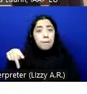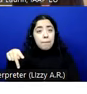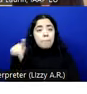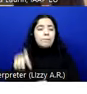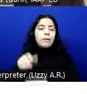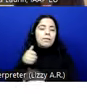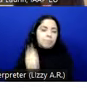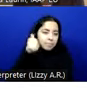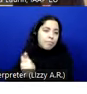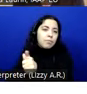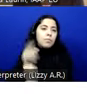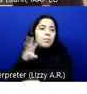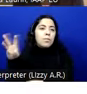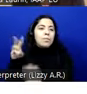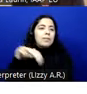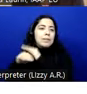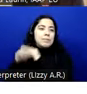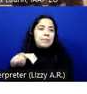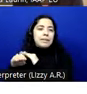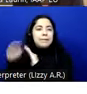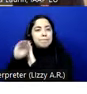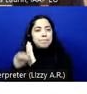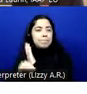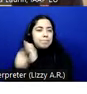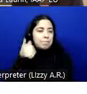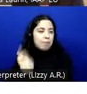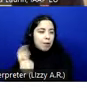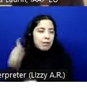with the web accessibility directive. So really happy to have you here,